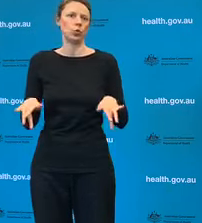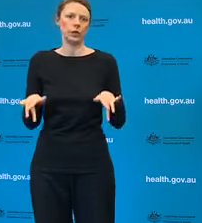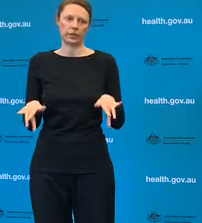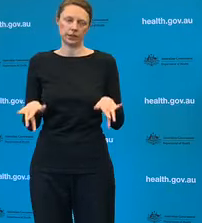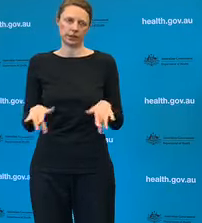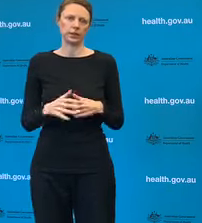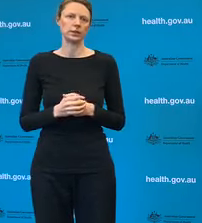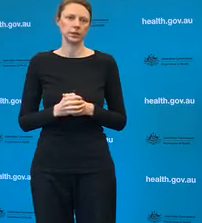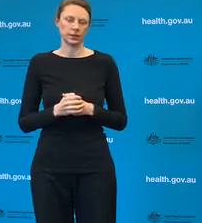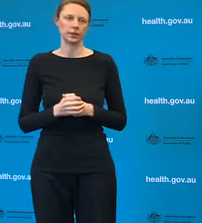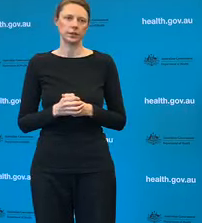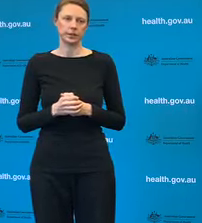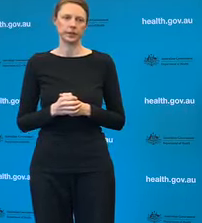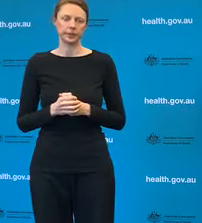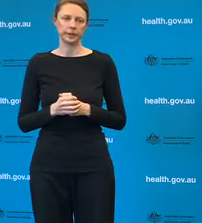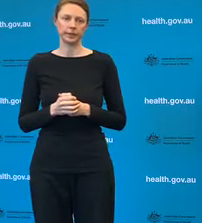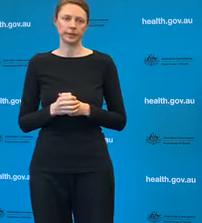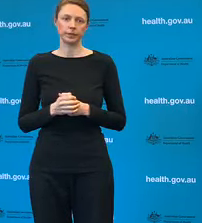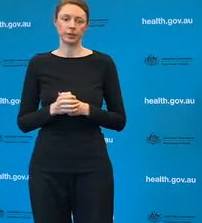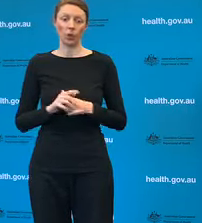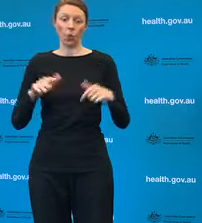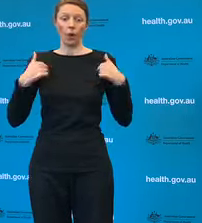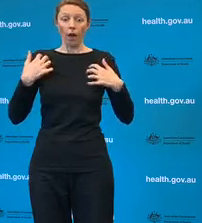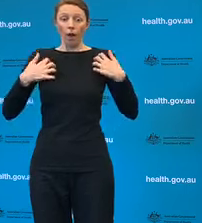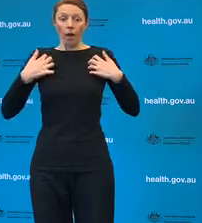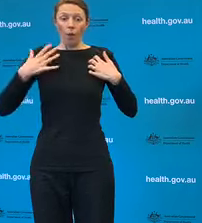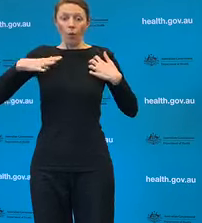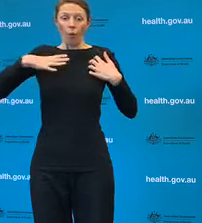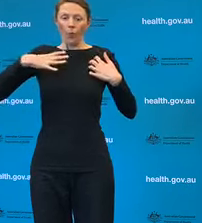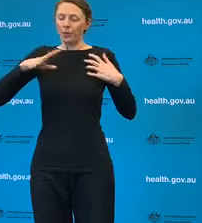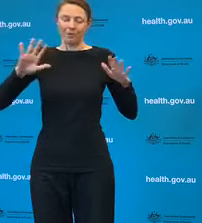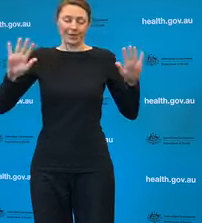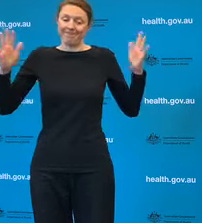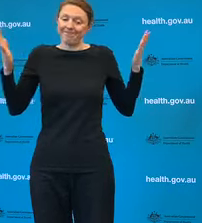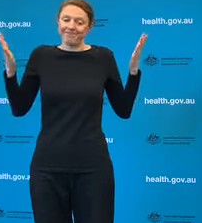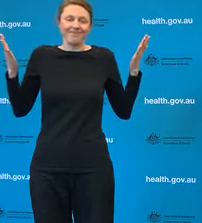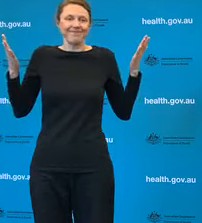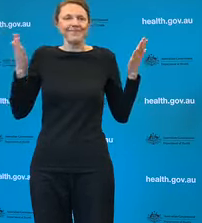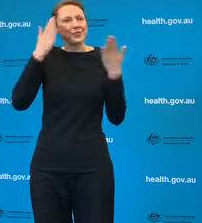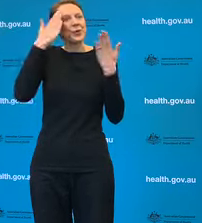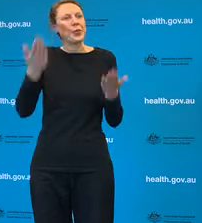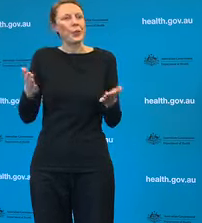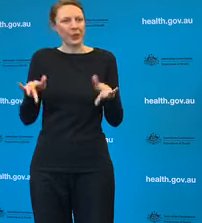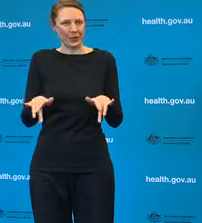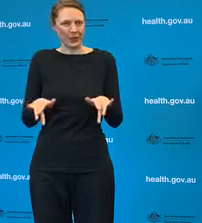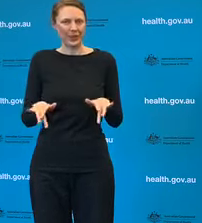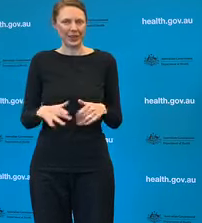expect managing our own expectations but but there again it's about making sure